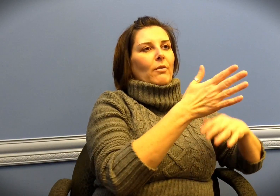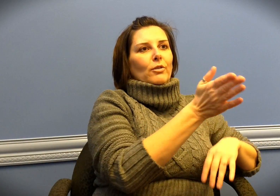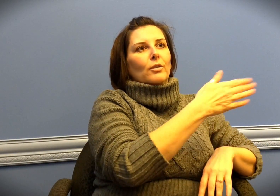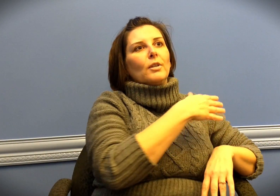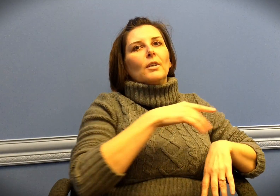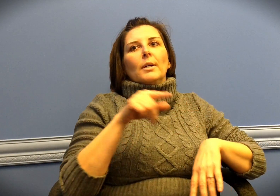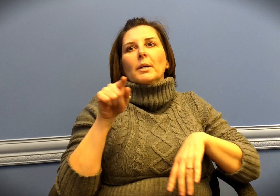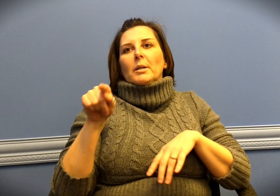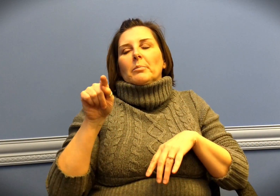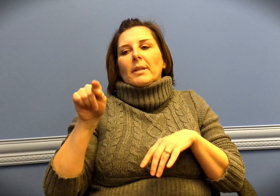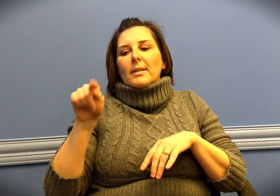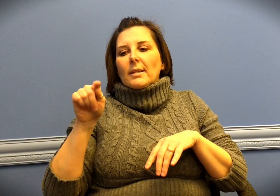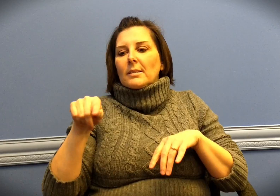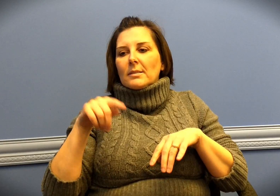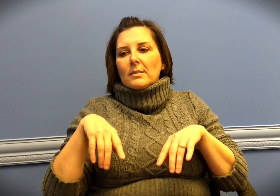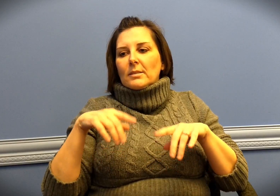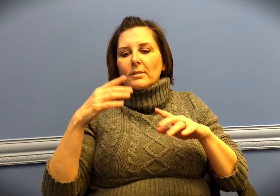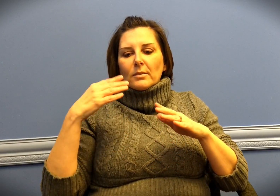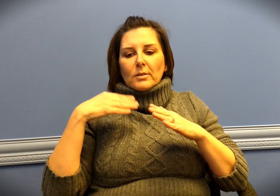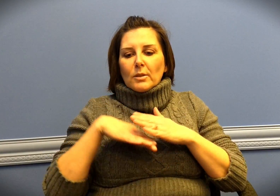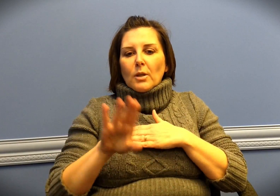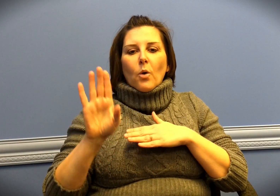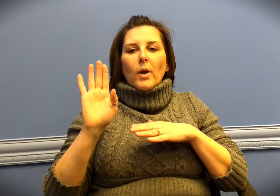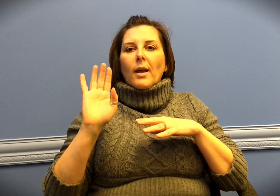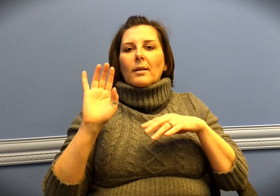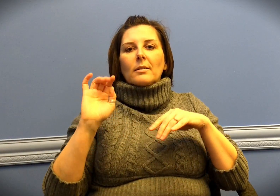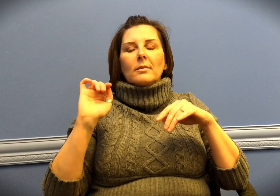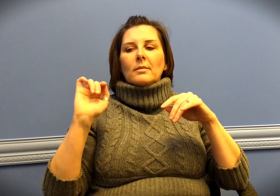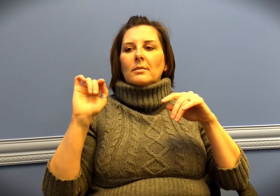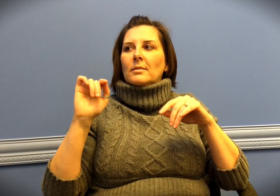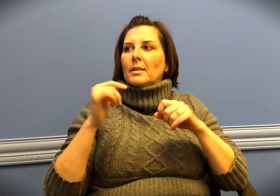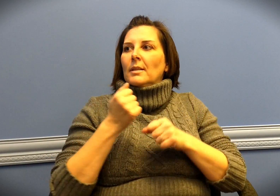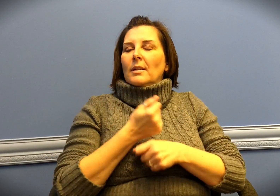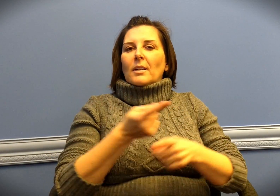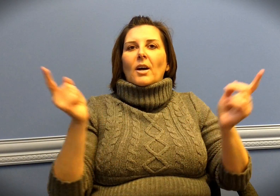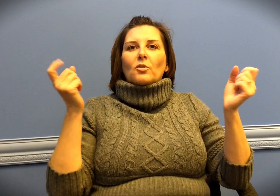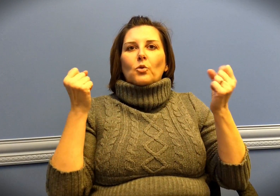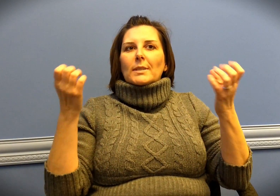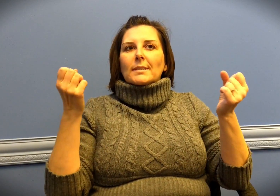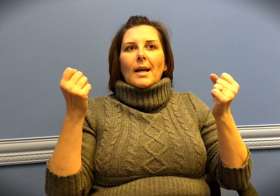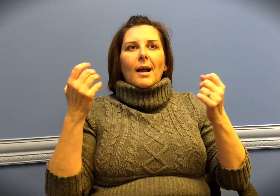because there were hearing teachers. But at Gallaudet everyone signed.